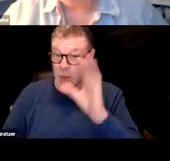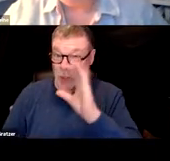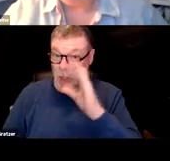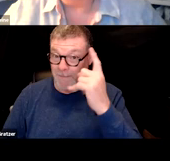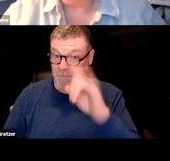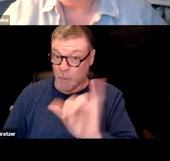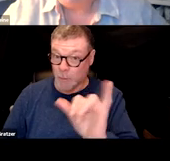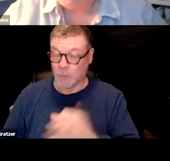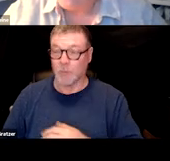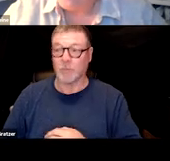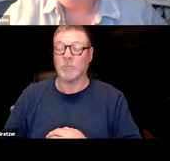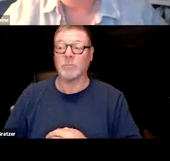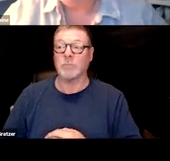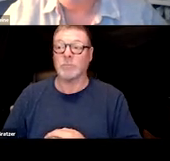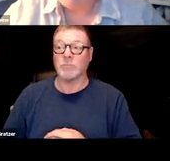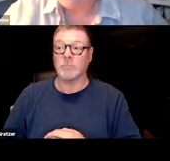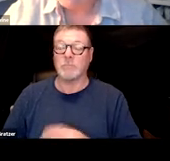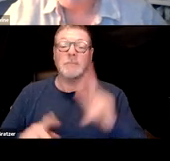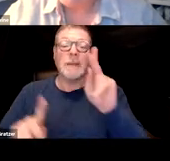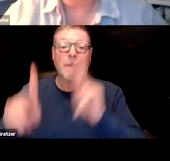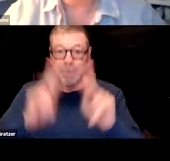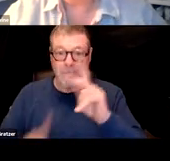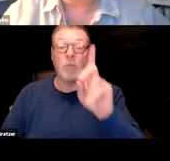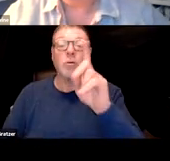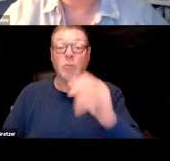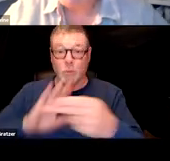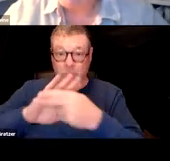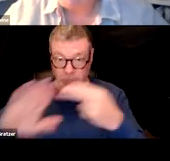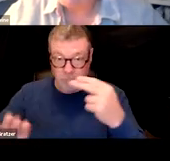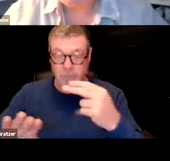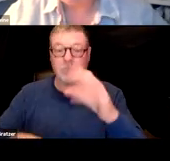if individuals do have COVID-19 infection symptoms